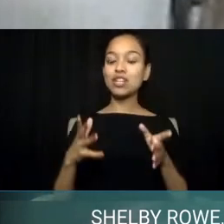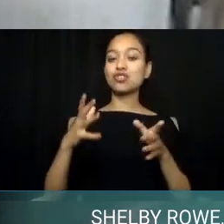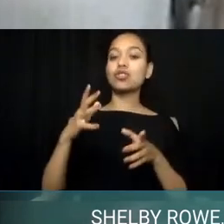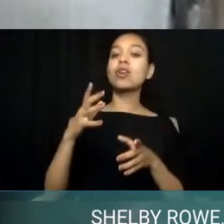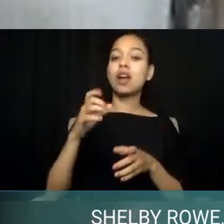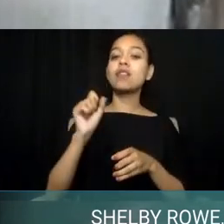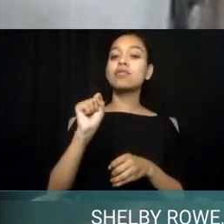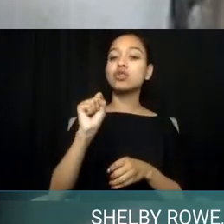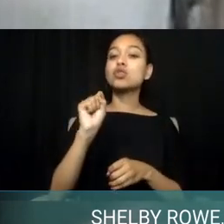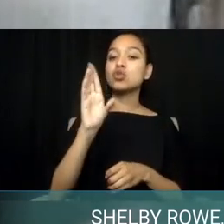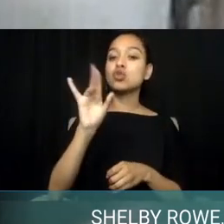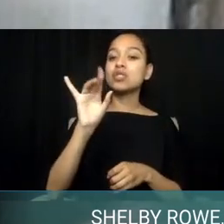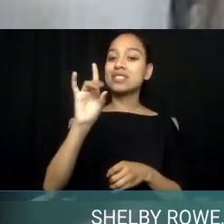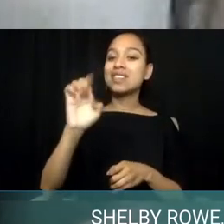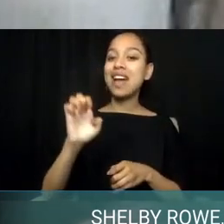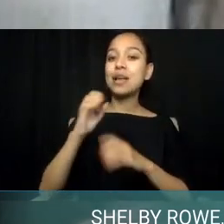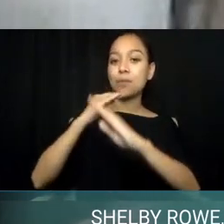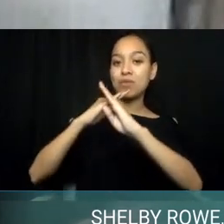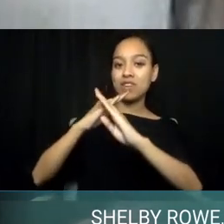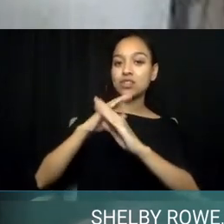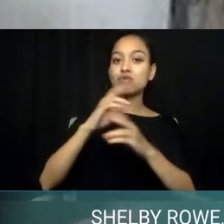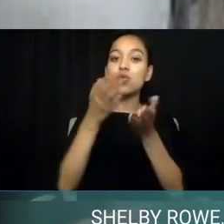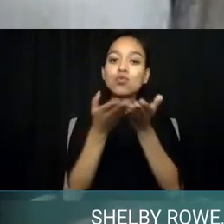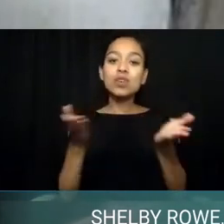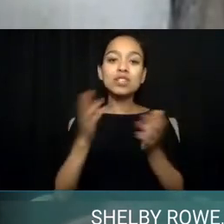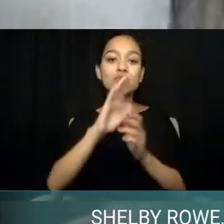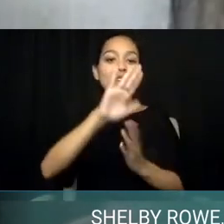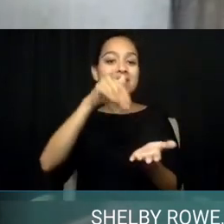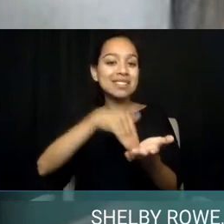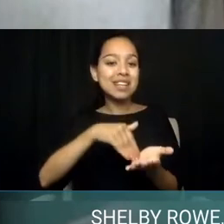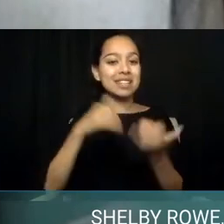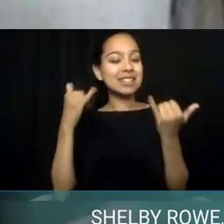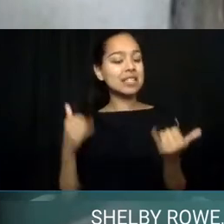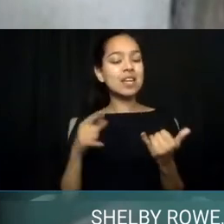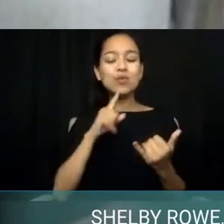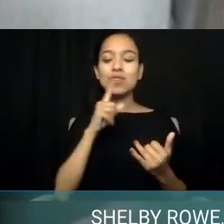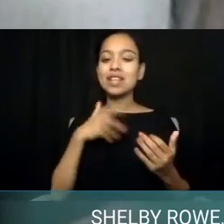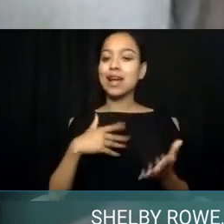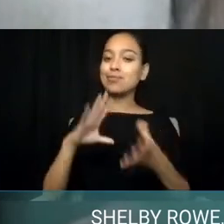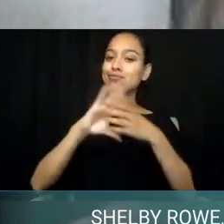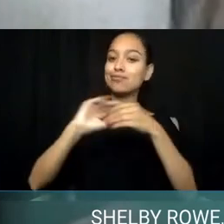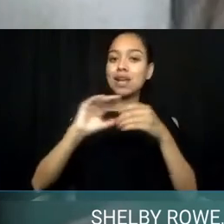today I'm speaking to you more as an urban Indigenous woman